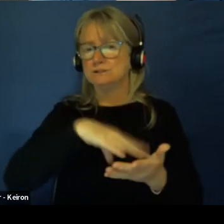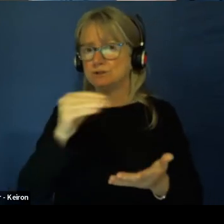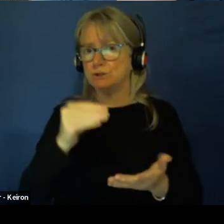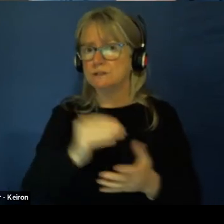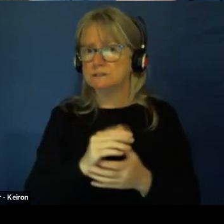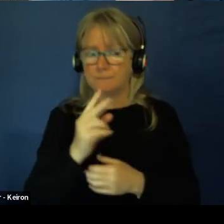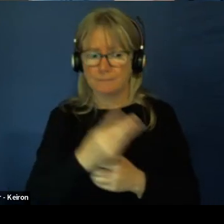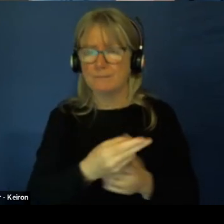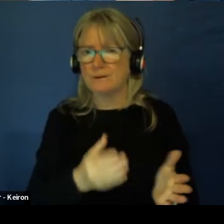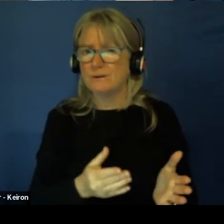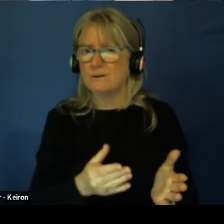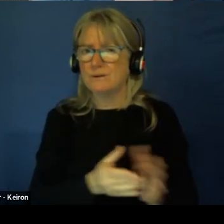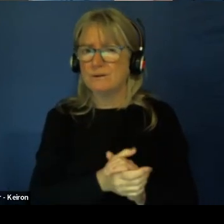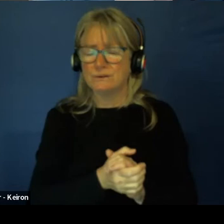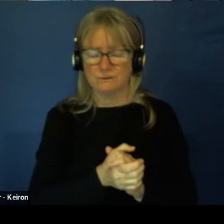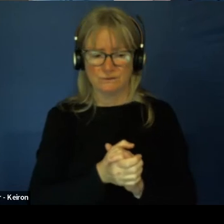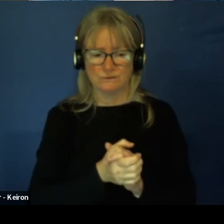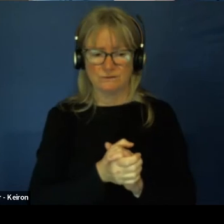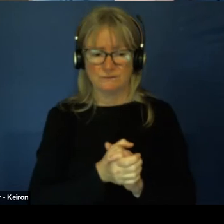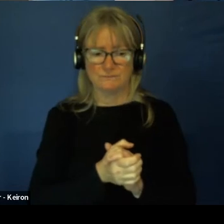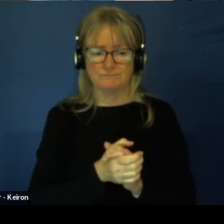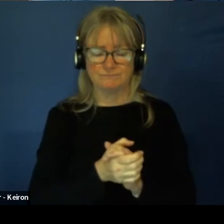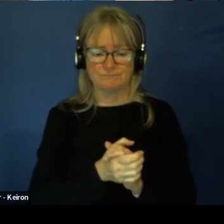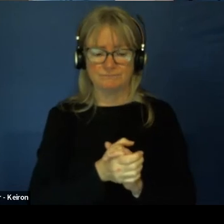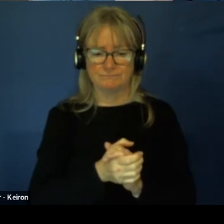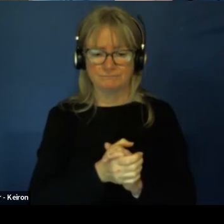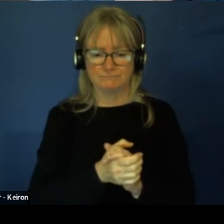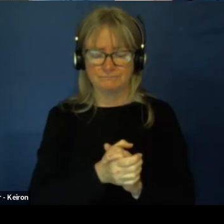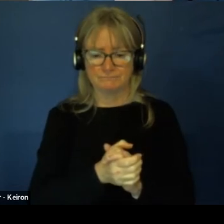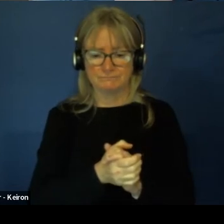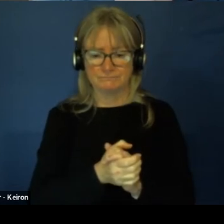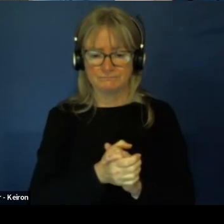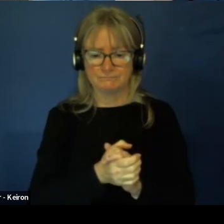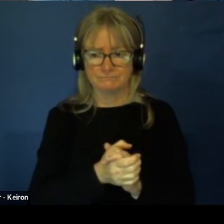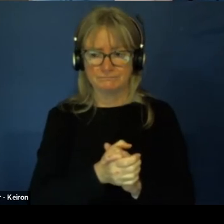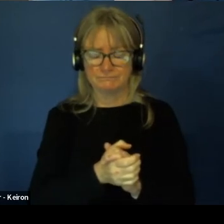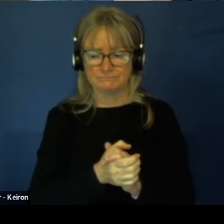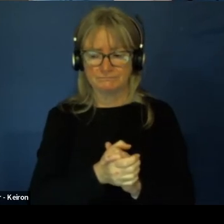Just in case, If I did have